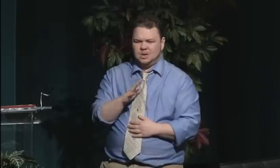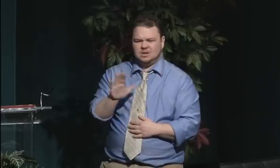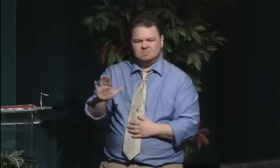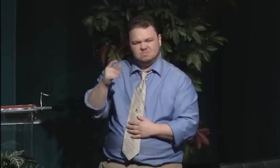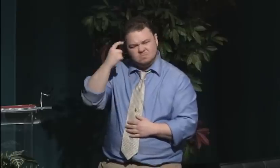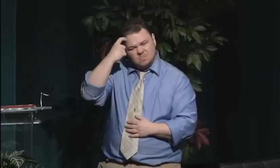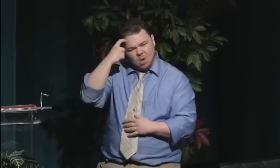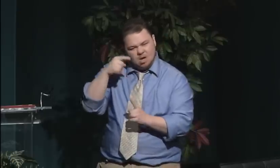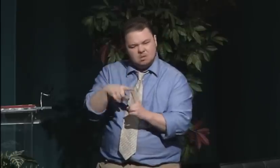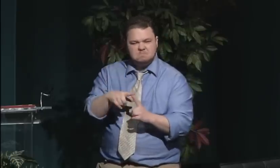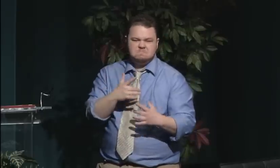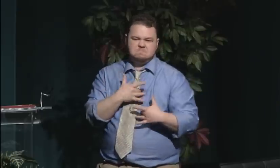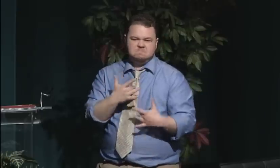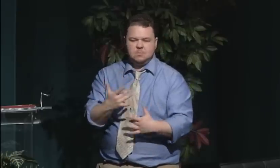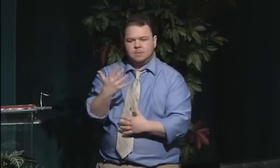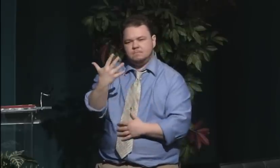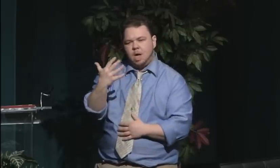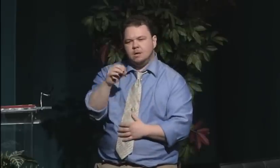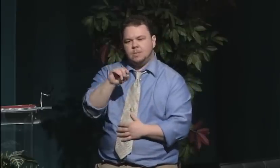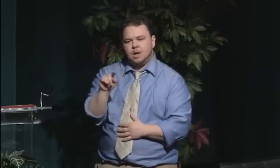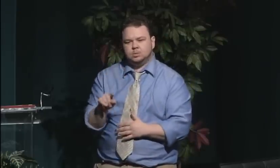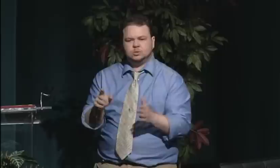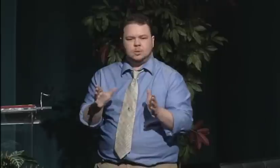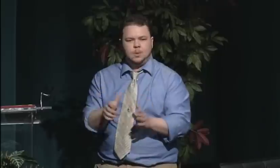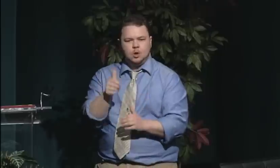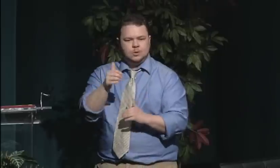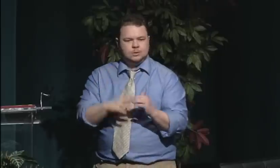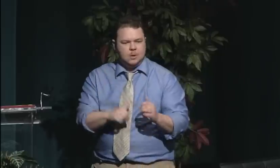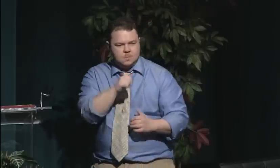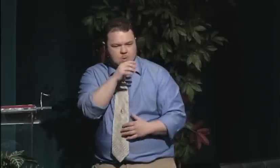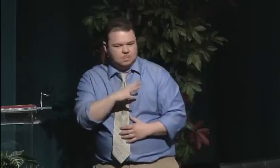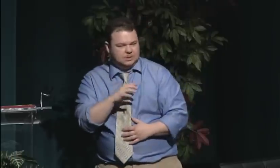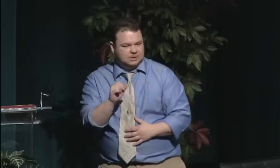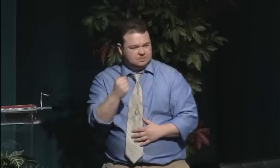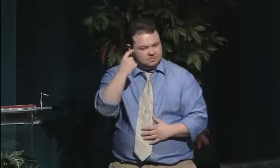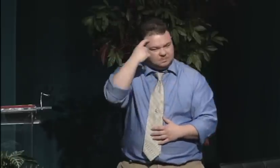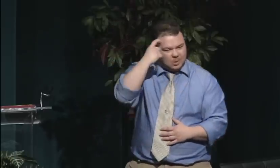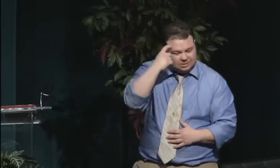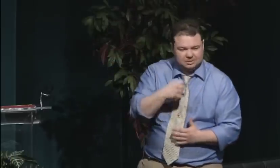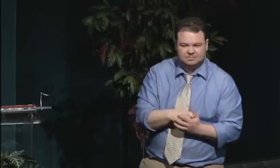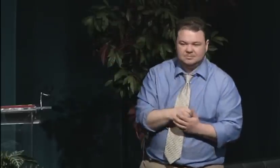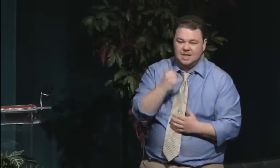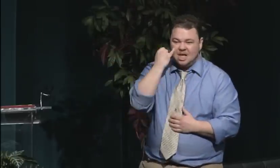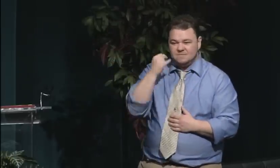After that convention, there was indeed an increase in women participating in higher education.